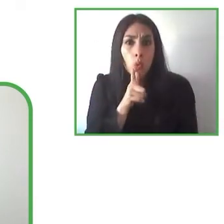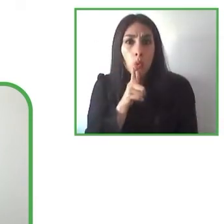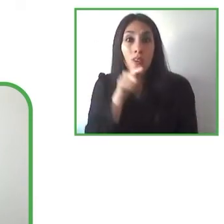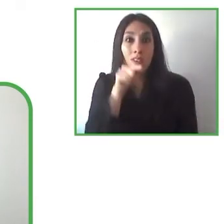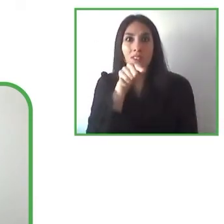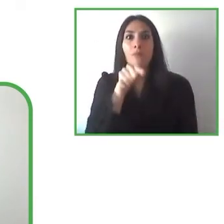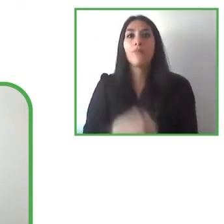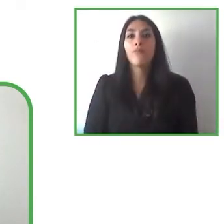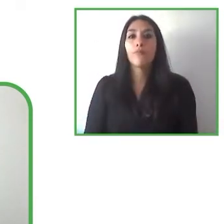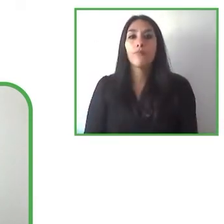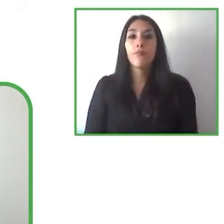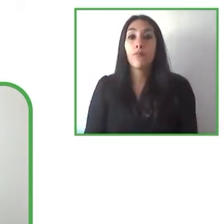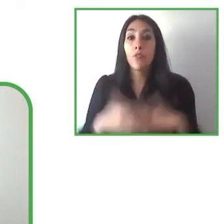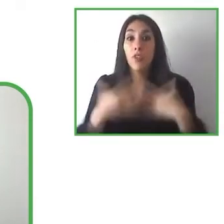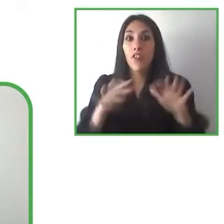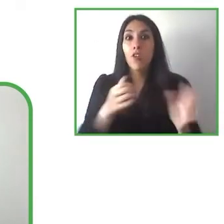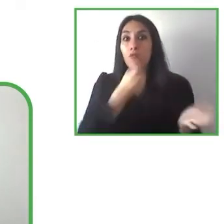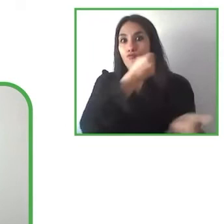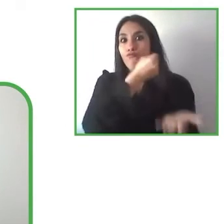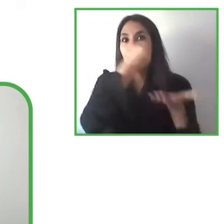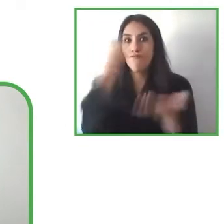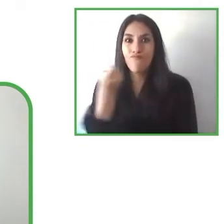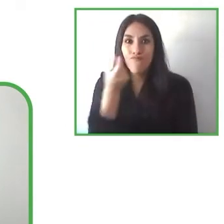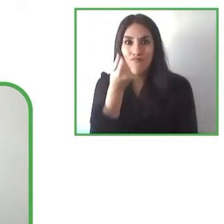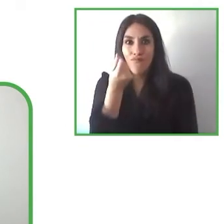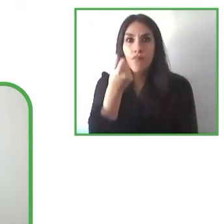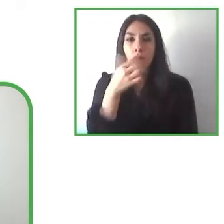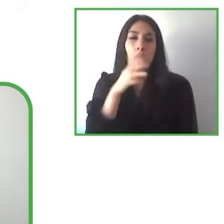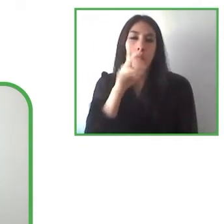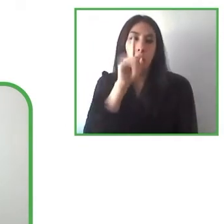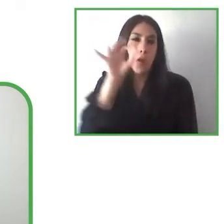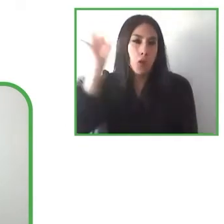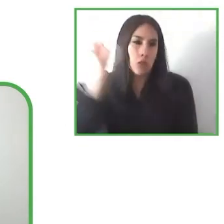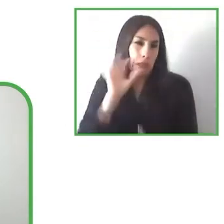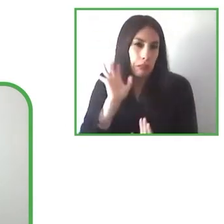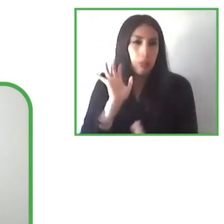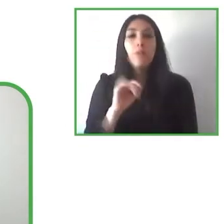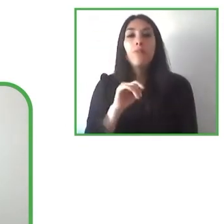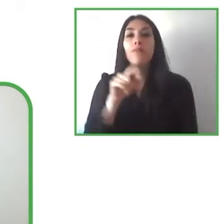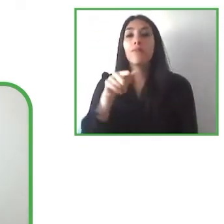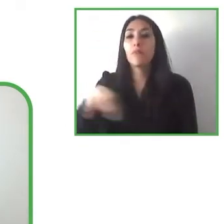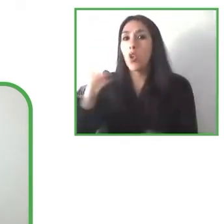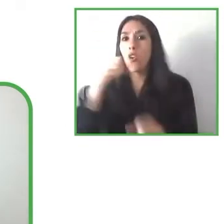insurances for the different like systems that allow this to be reimbursed